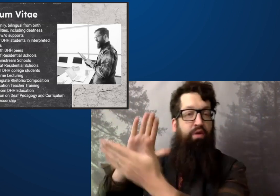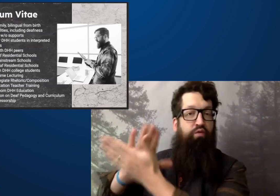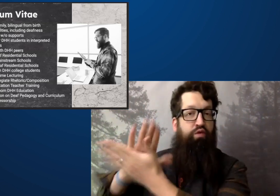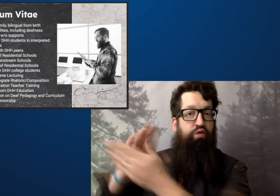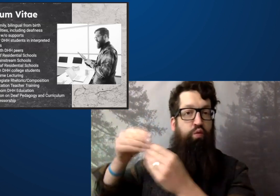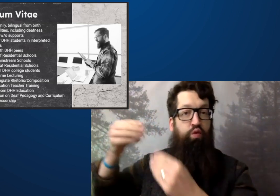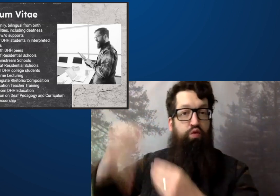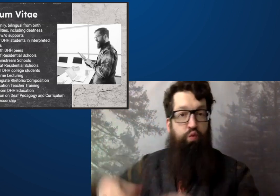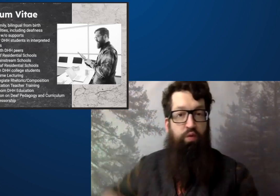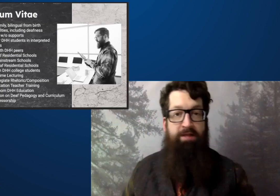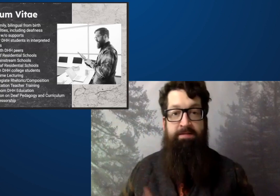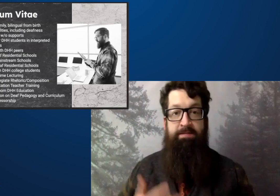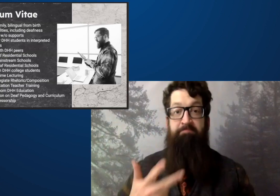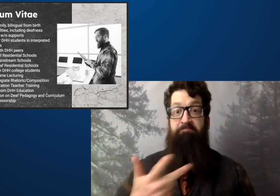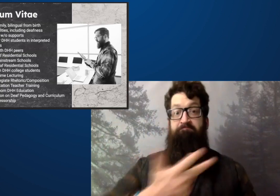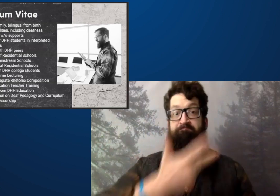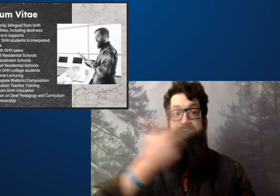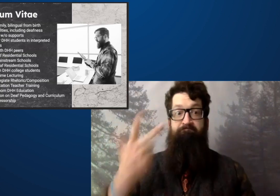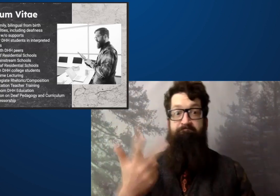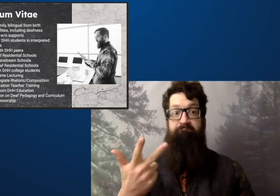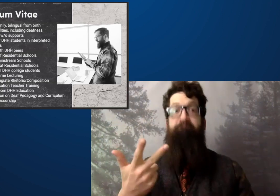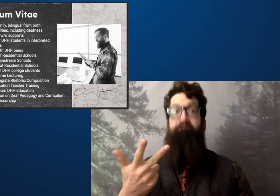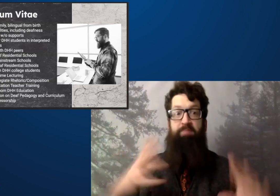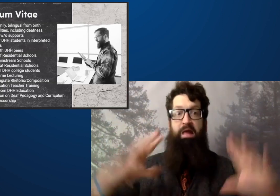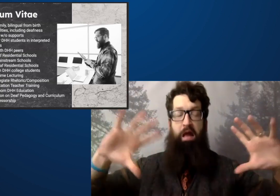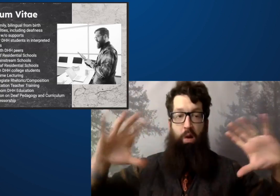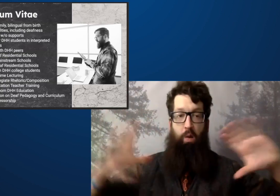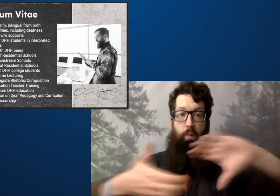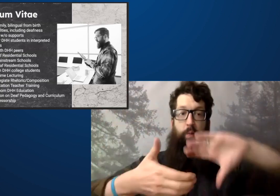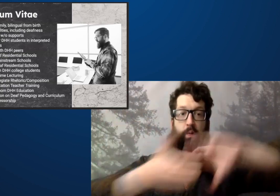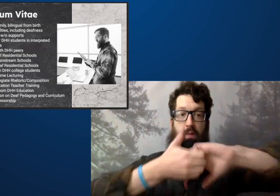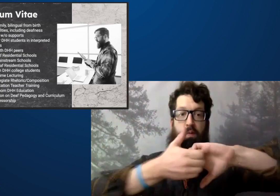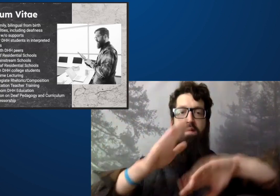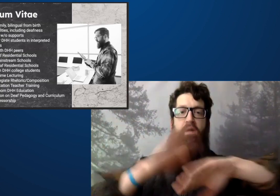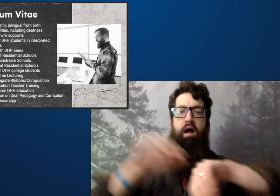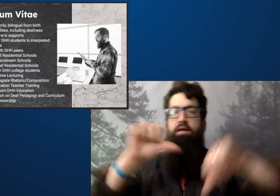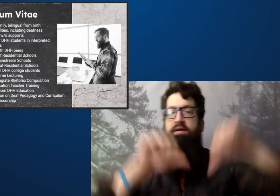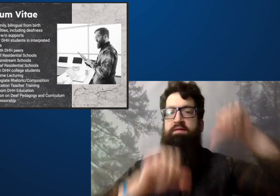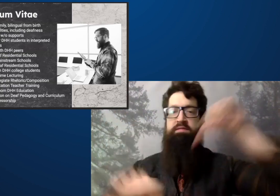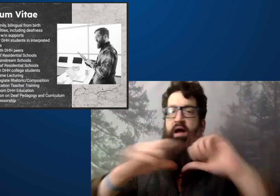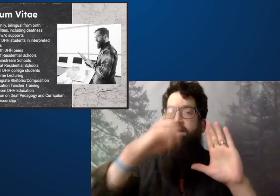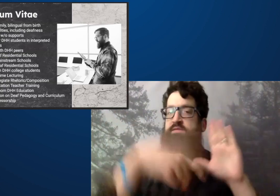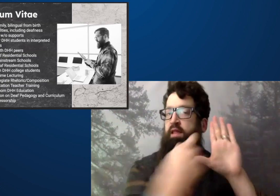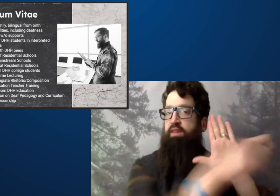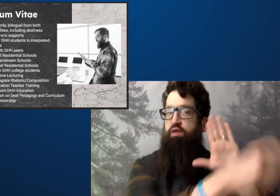together and working with elementary students as well as high school students.